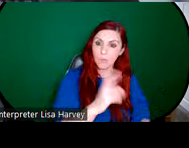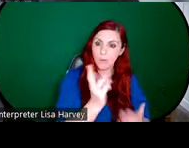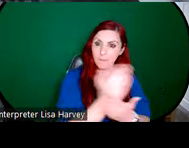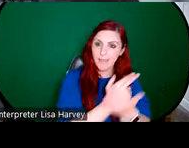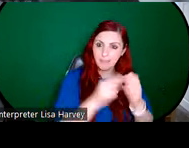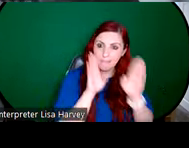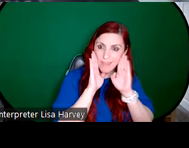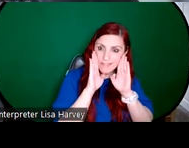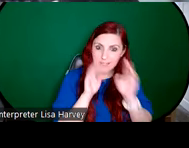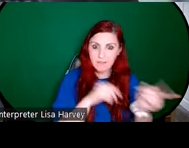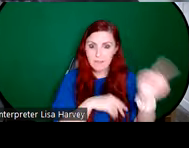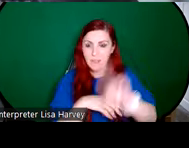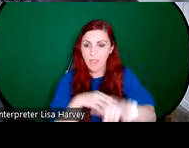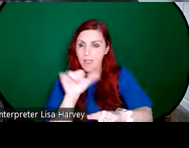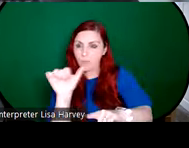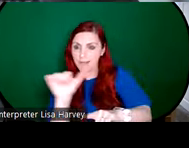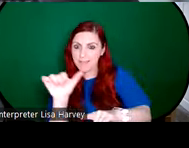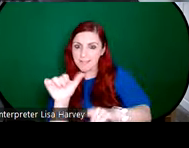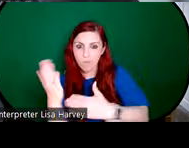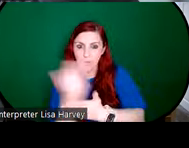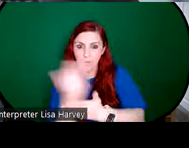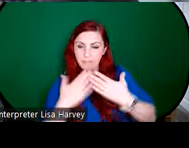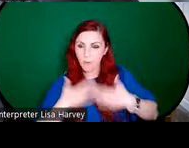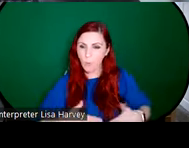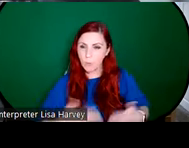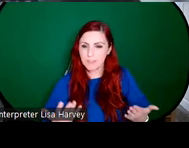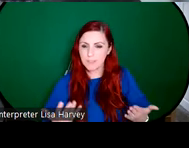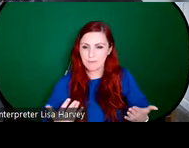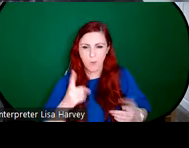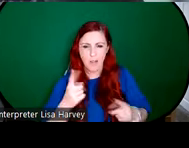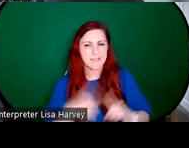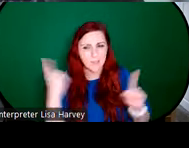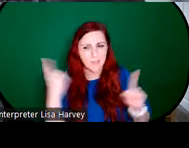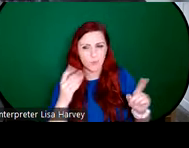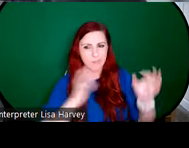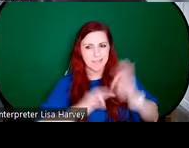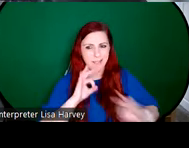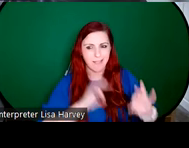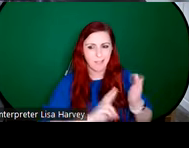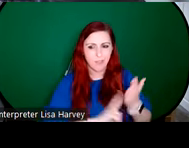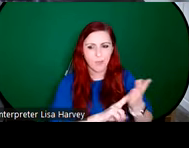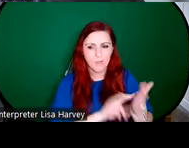there's this underlying kind of uniformity that contrasts with the rich variety